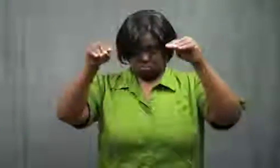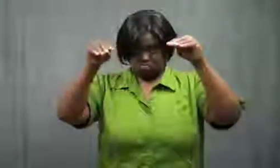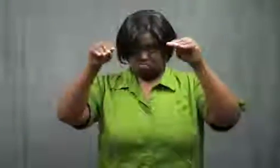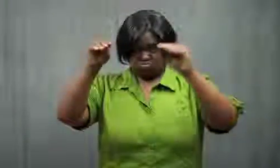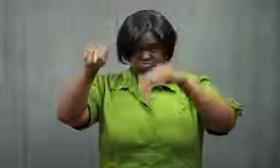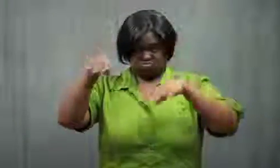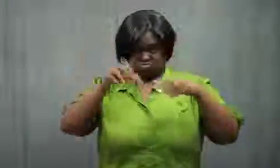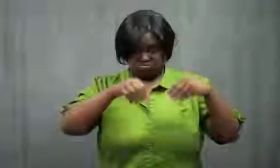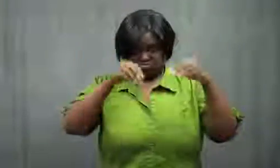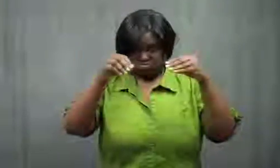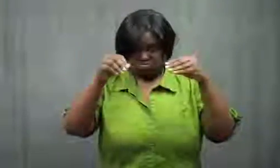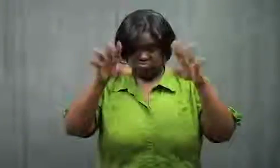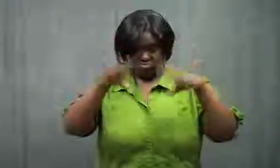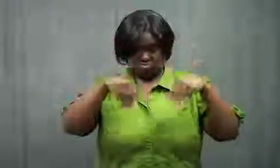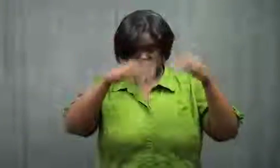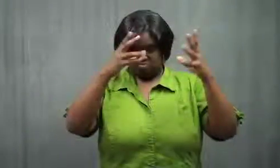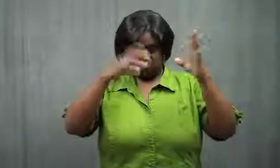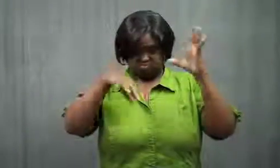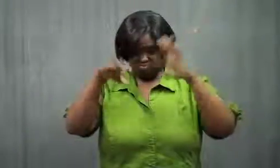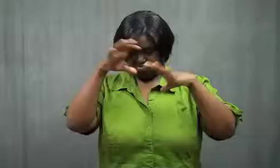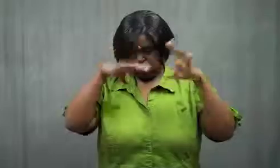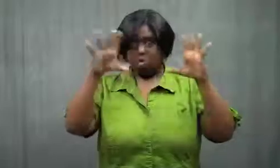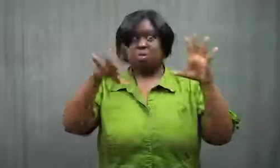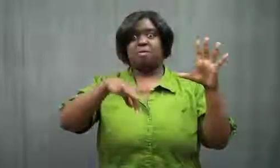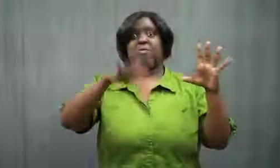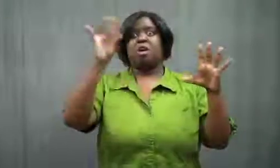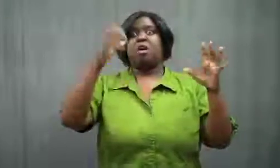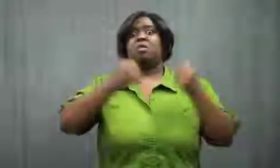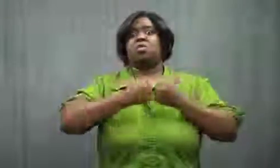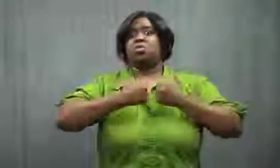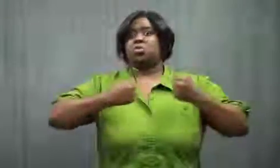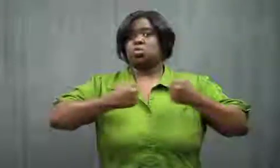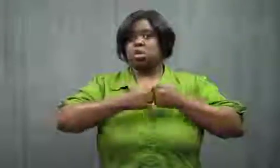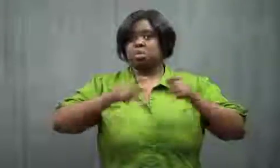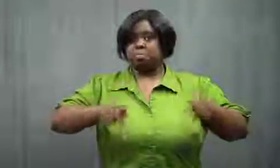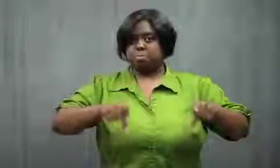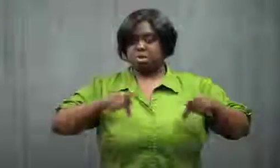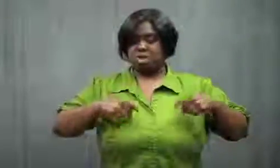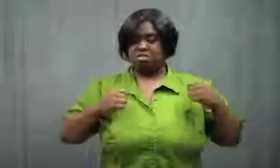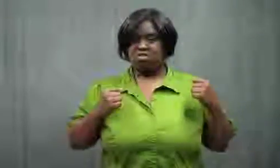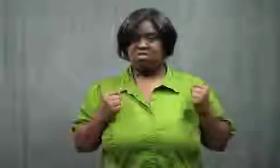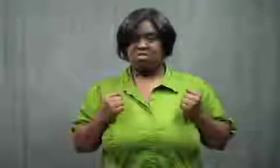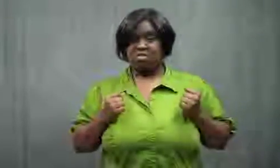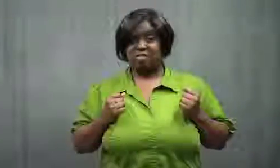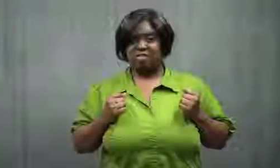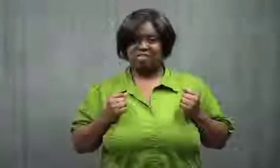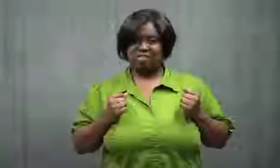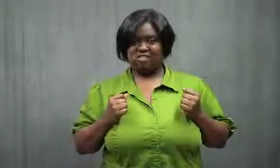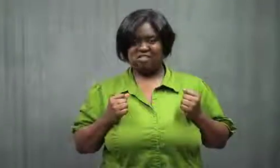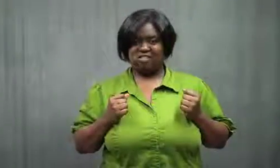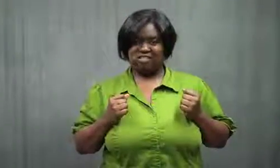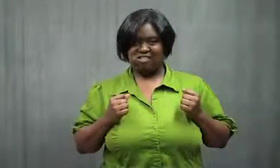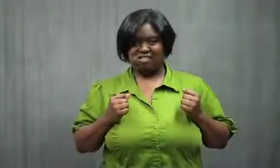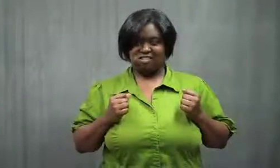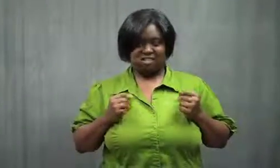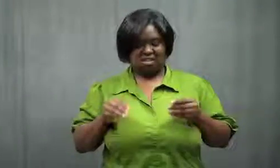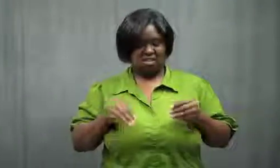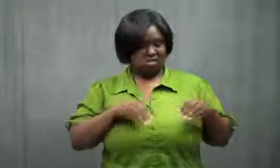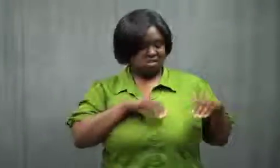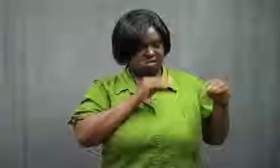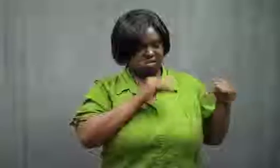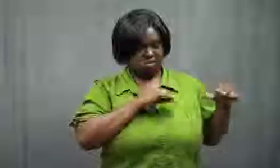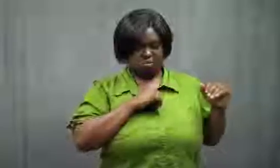I went through them, and found a pair of stretch pants.